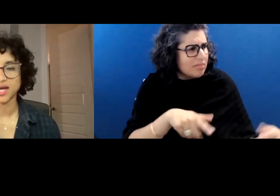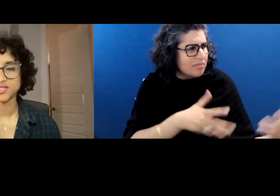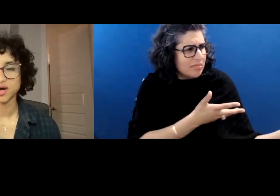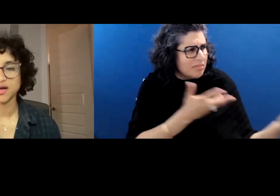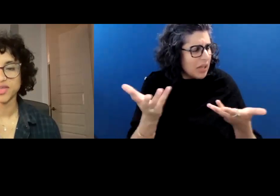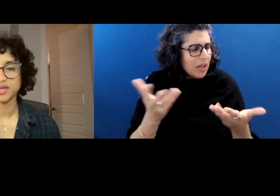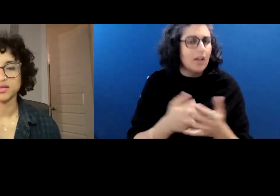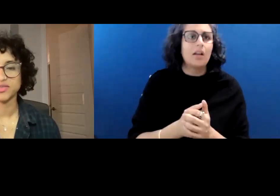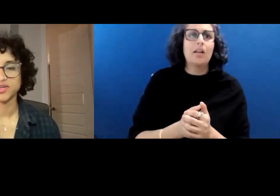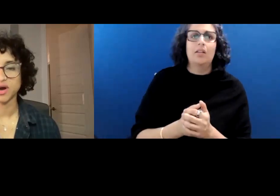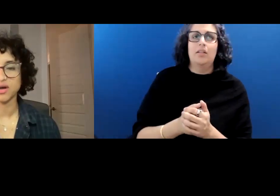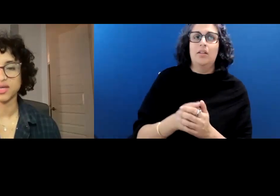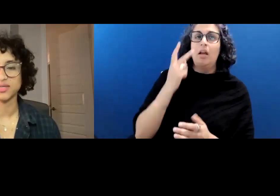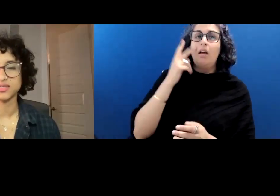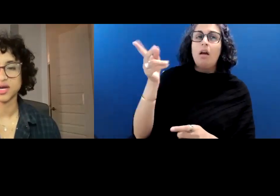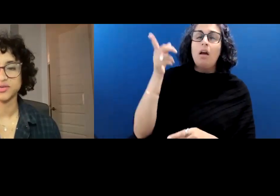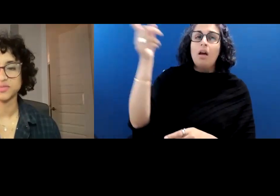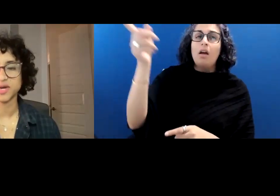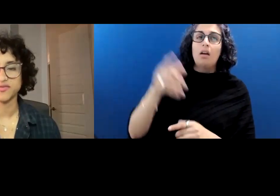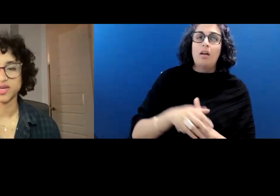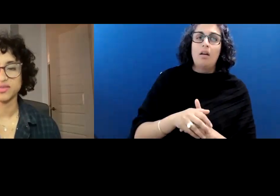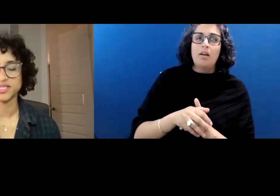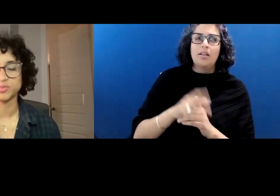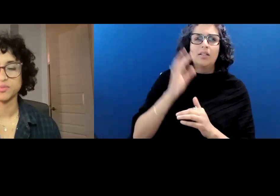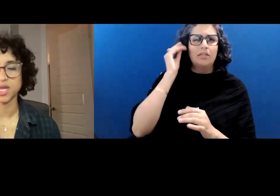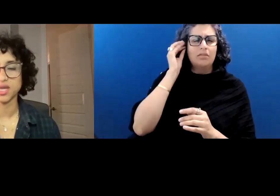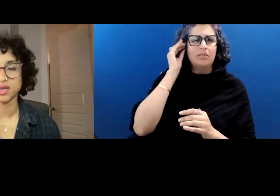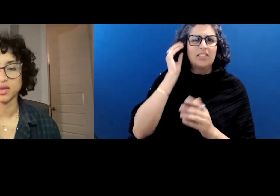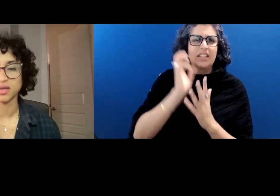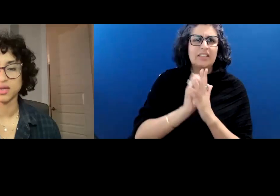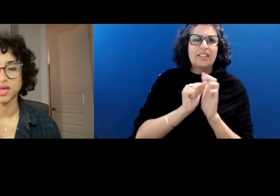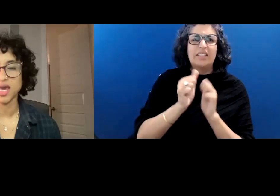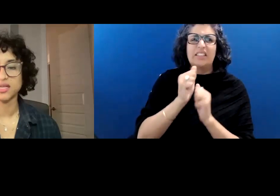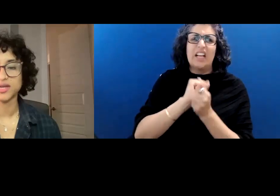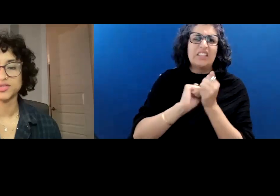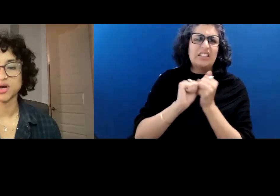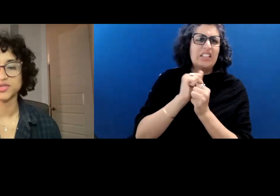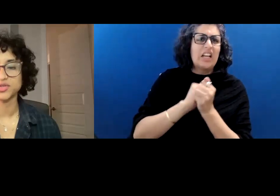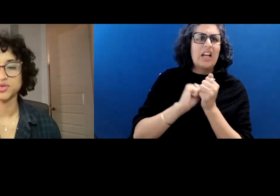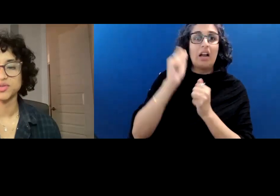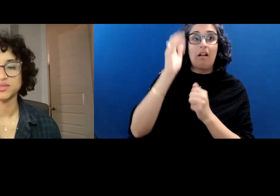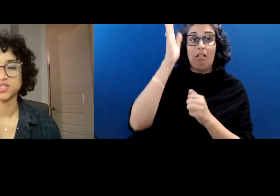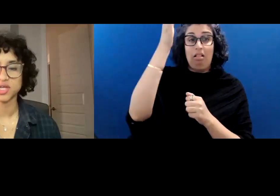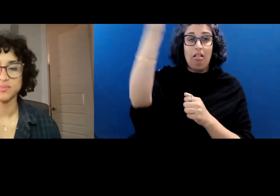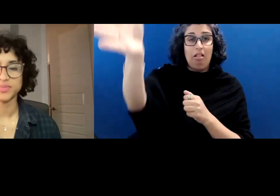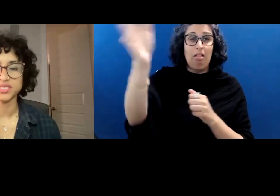I saw then the gnawing sounds my faith has been making, and I saw, too, that the shape